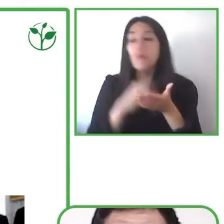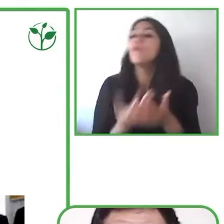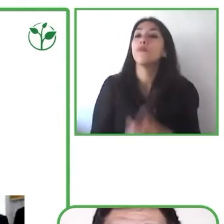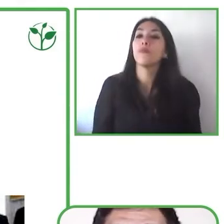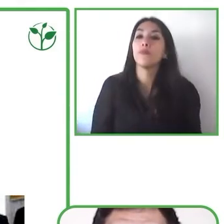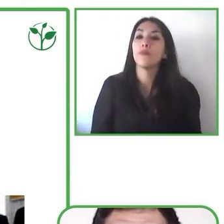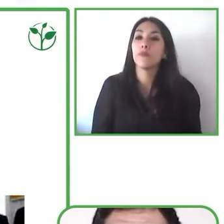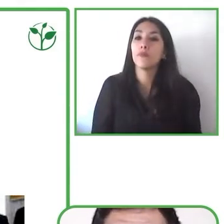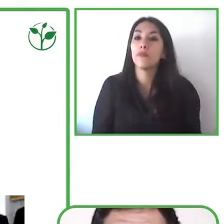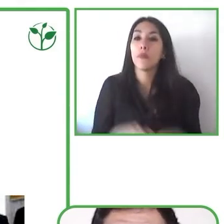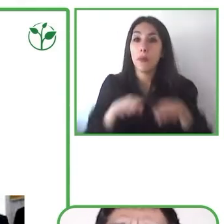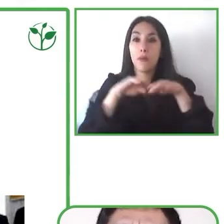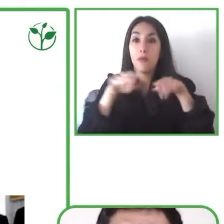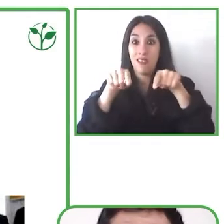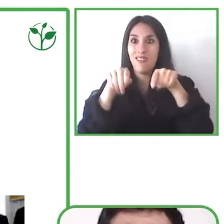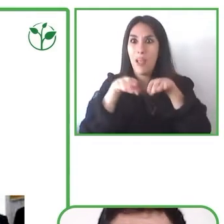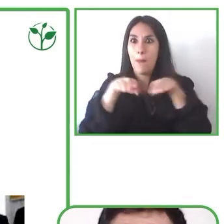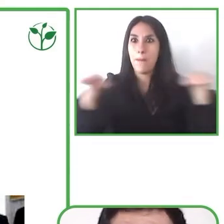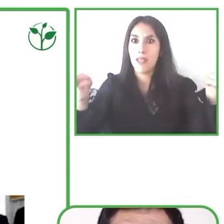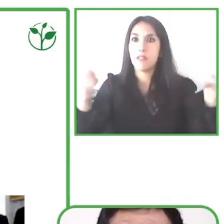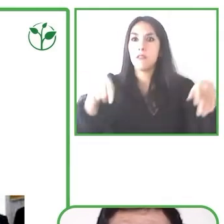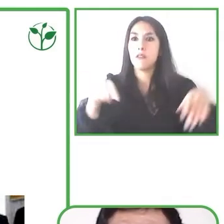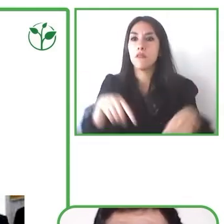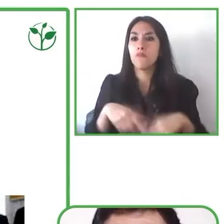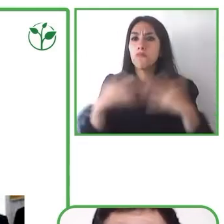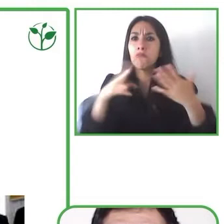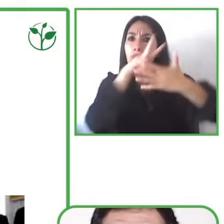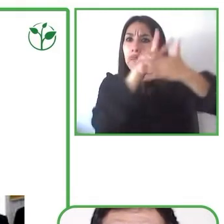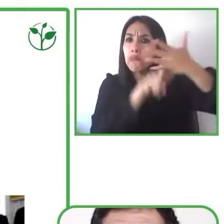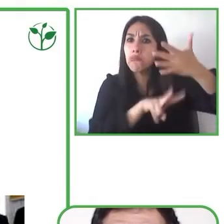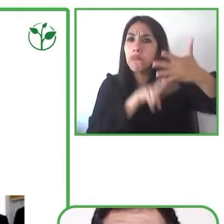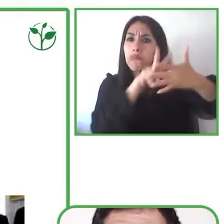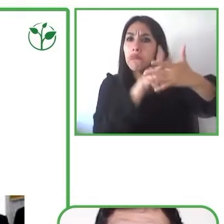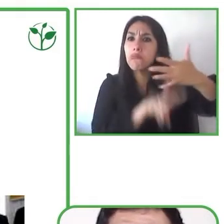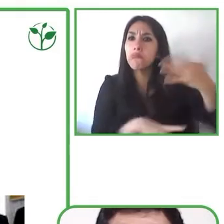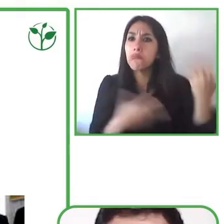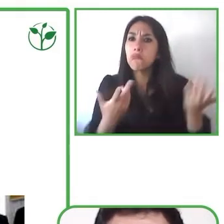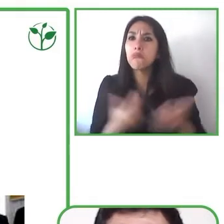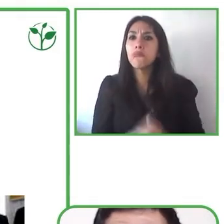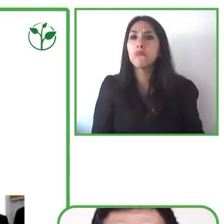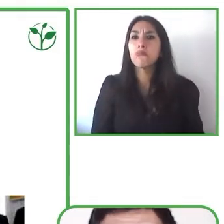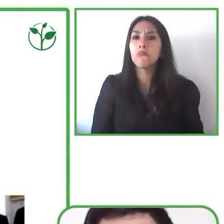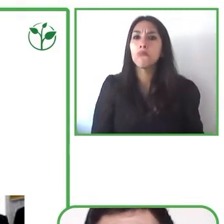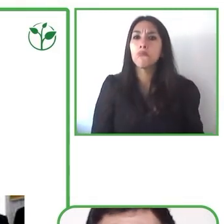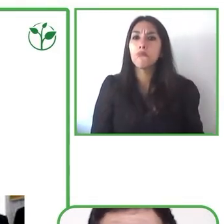La Mesita they improved their reading learning but also, we found another